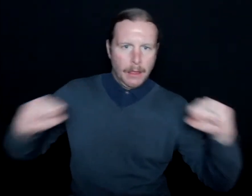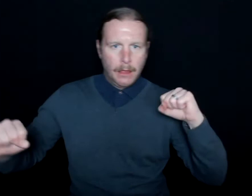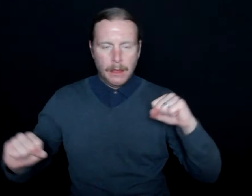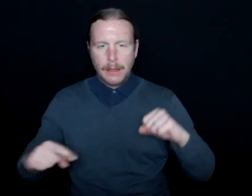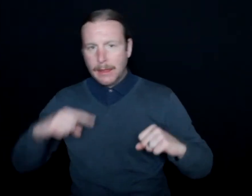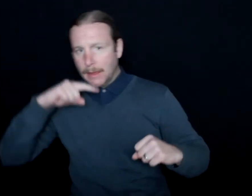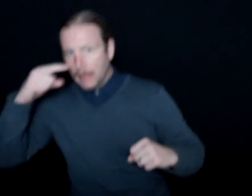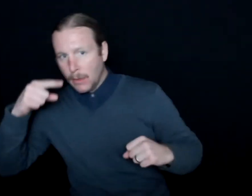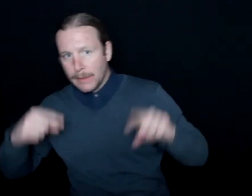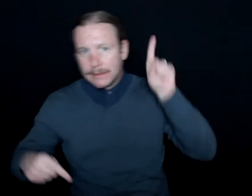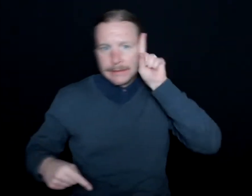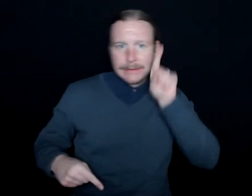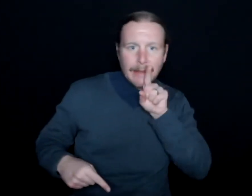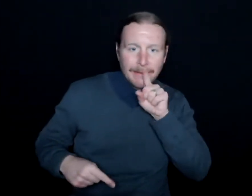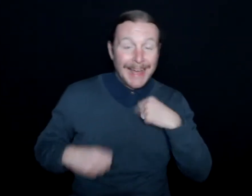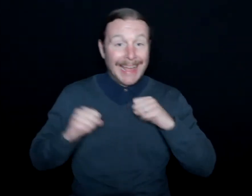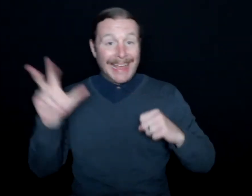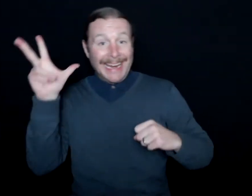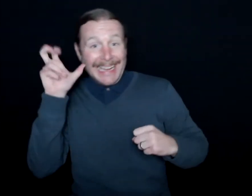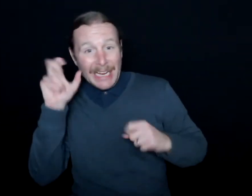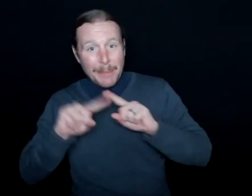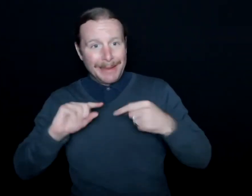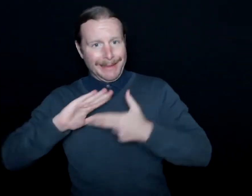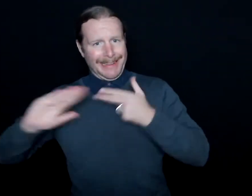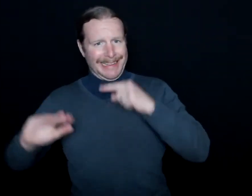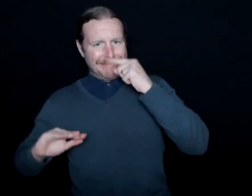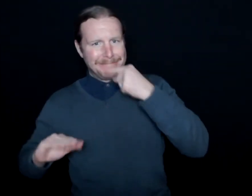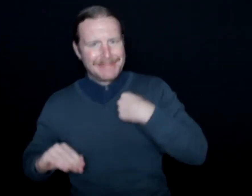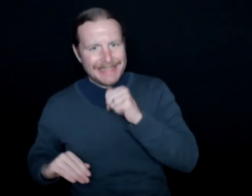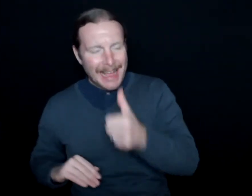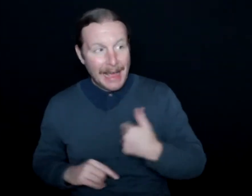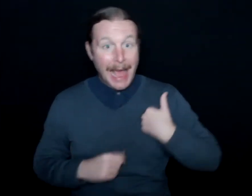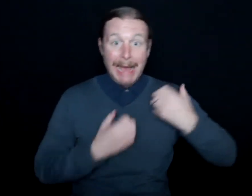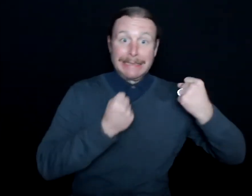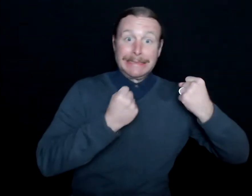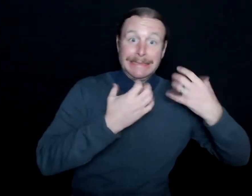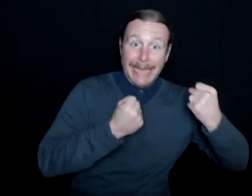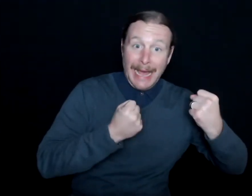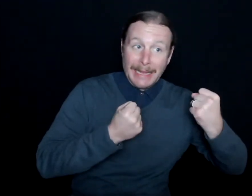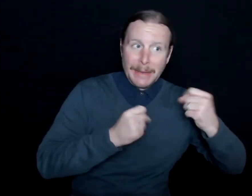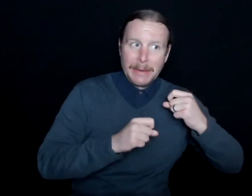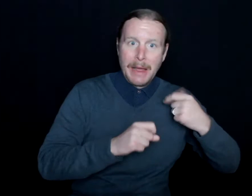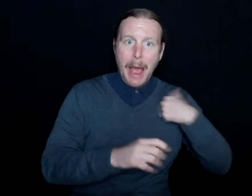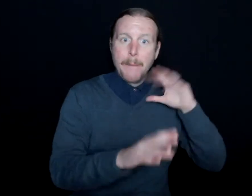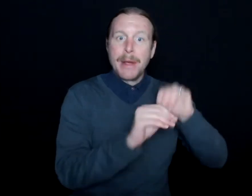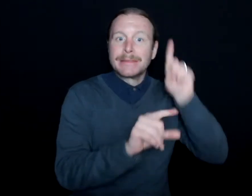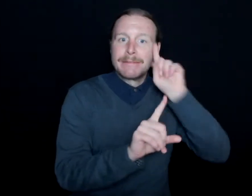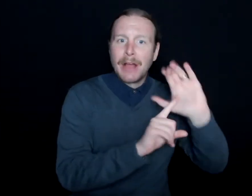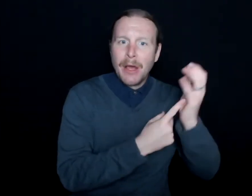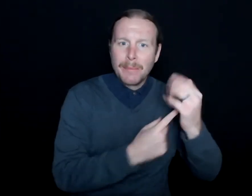I could hear, but I wasn't necessarily hearing. I knew sign language and I was part of deaf culture, but I wasn't deaf.